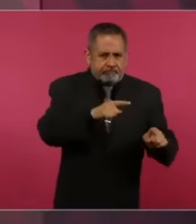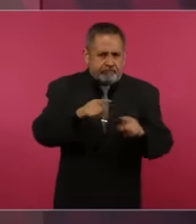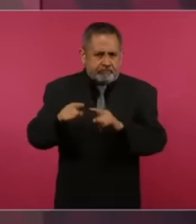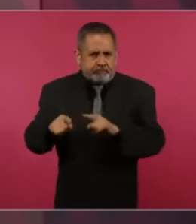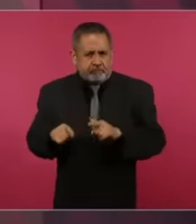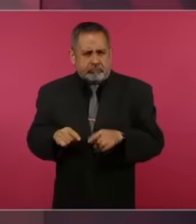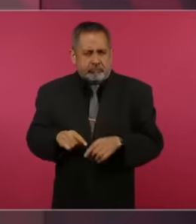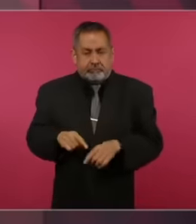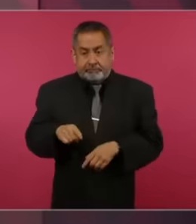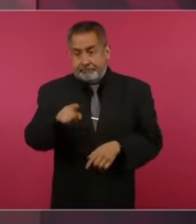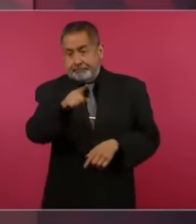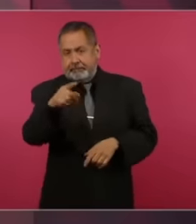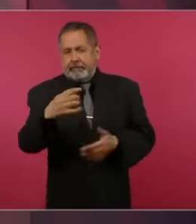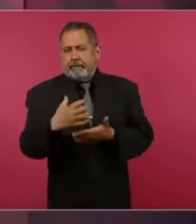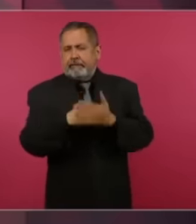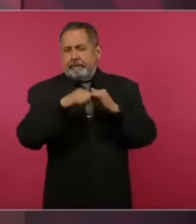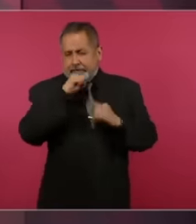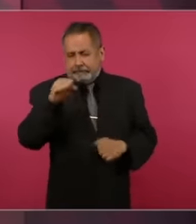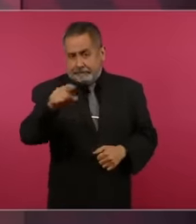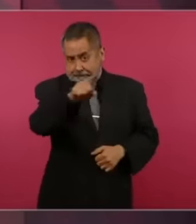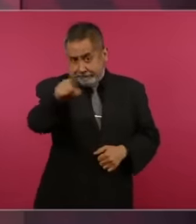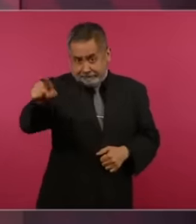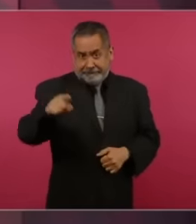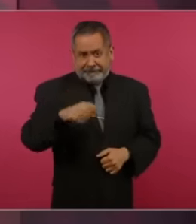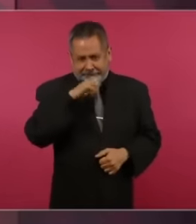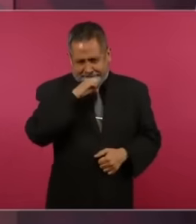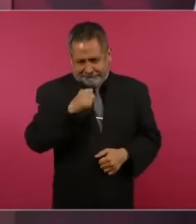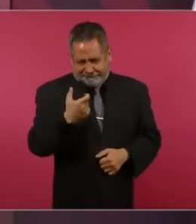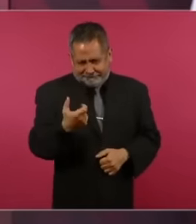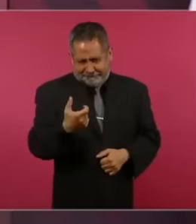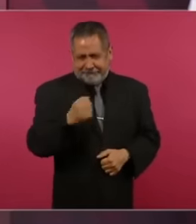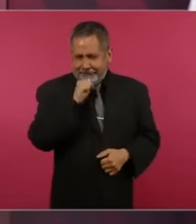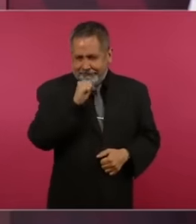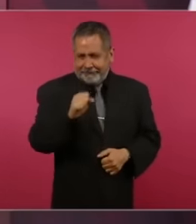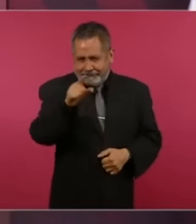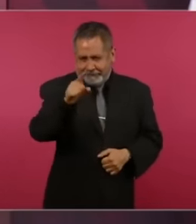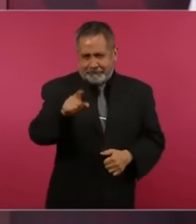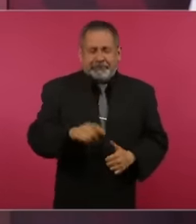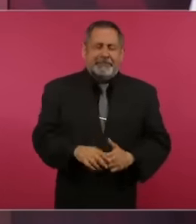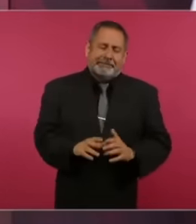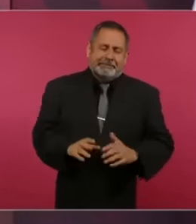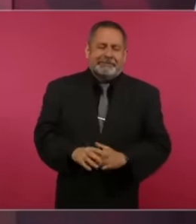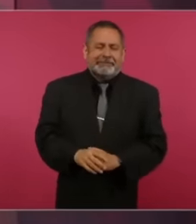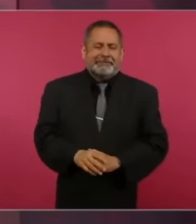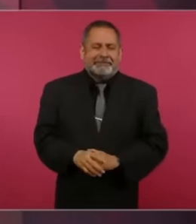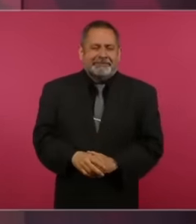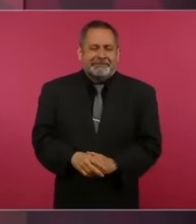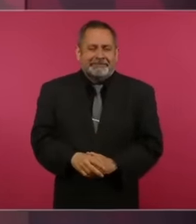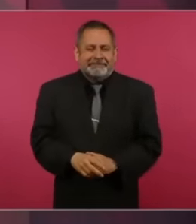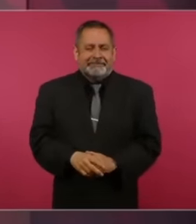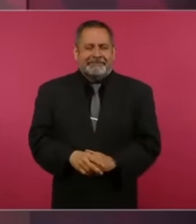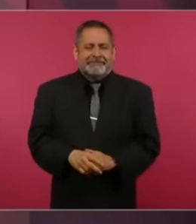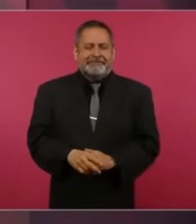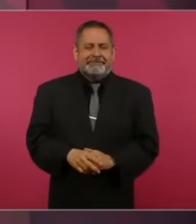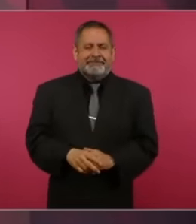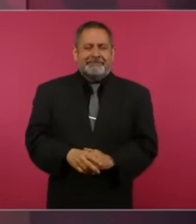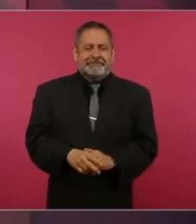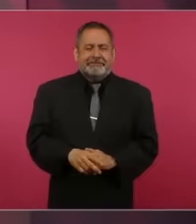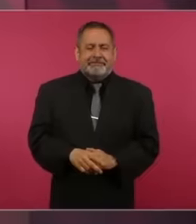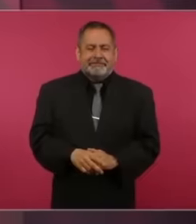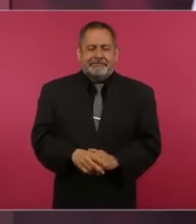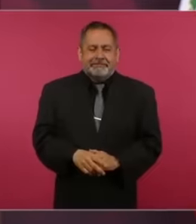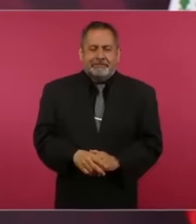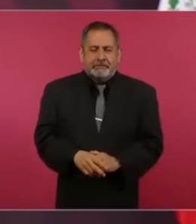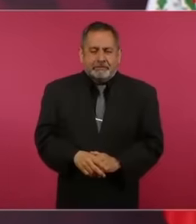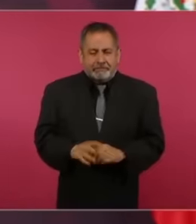Ray but that is the